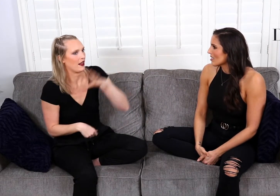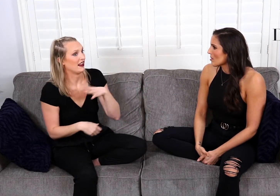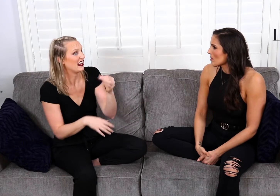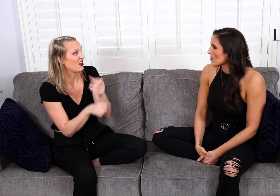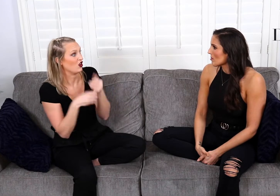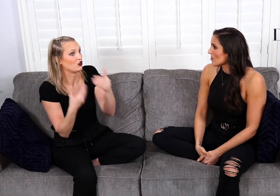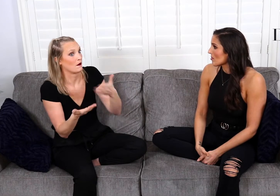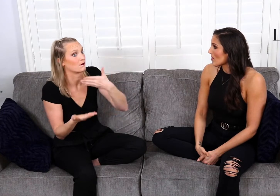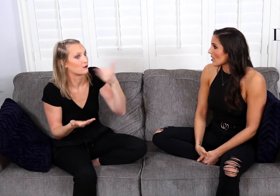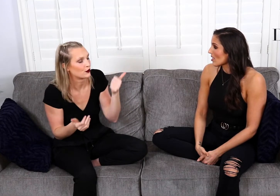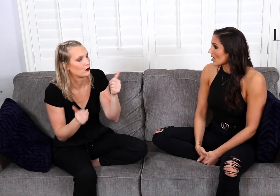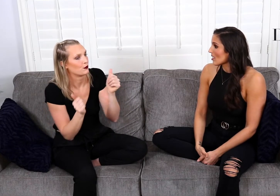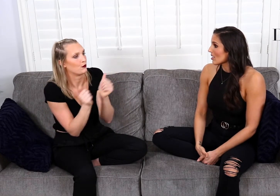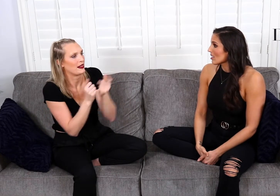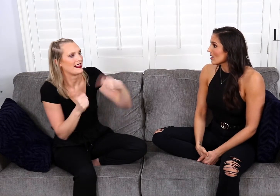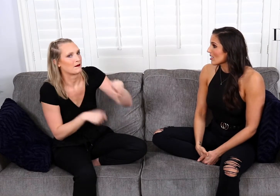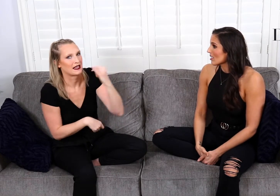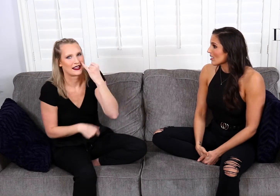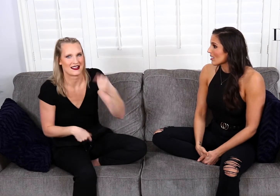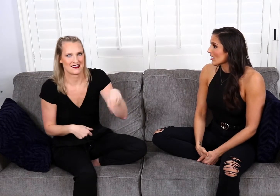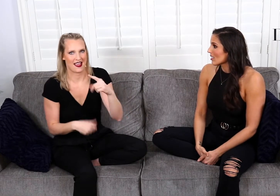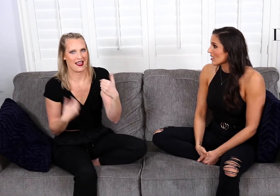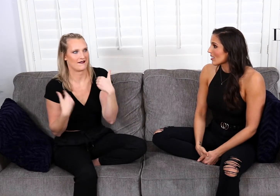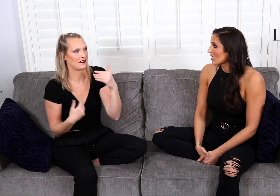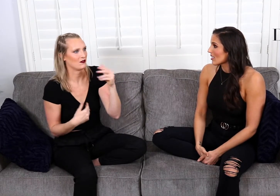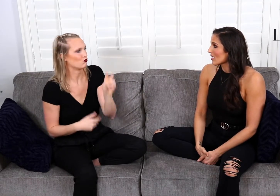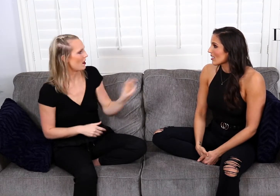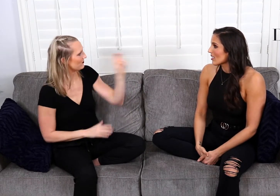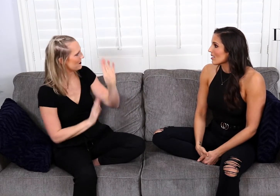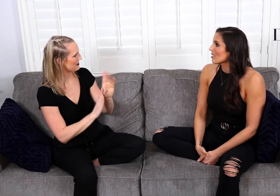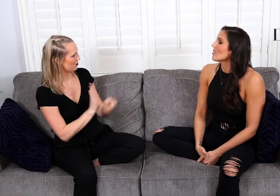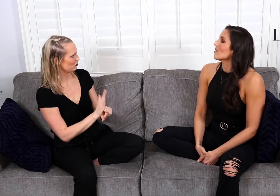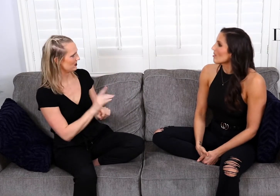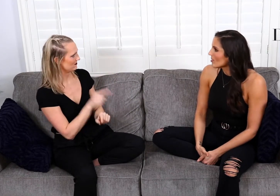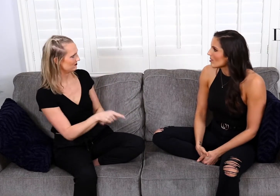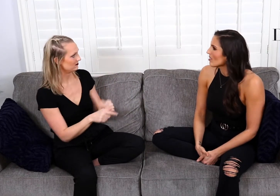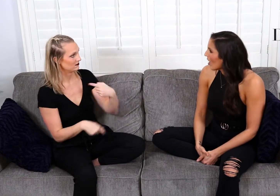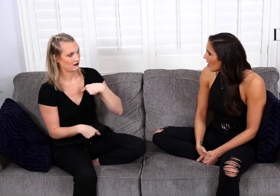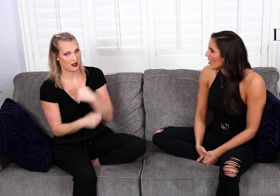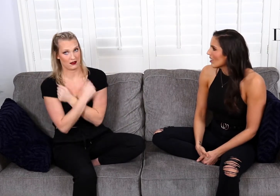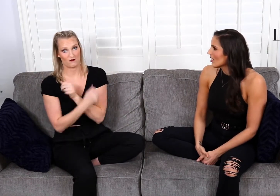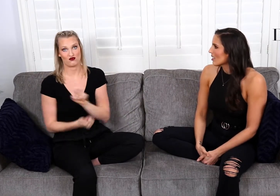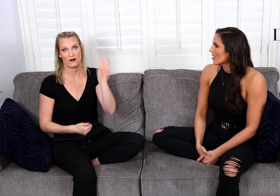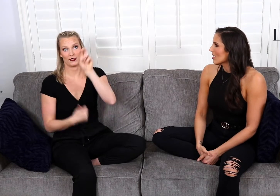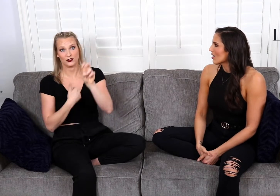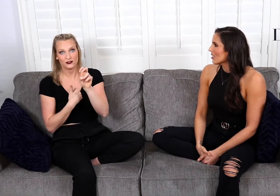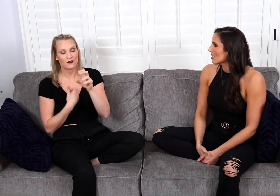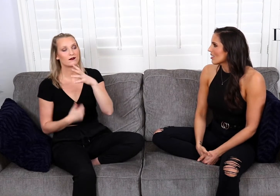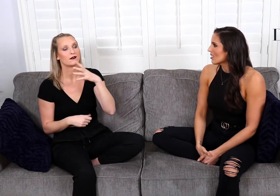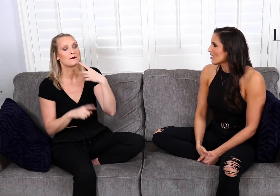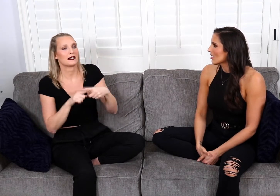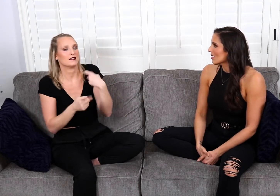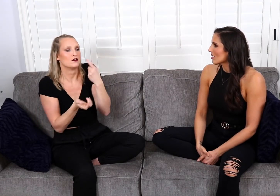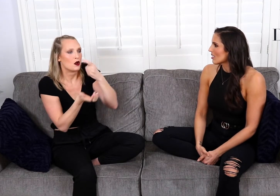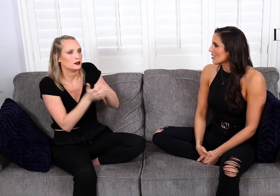I match better with guys who have a traveling background. I love traveling, personally, and so I noticed that people